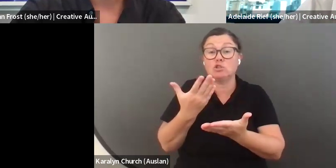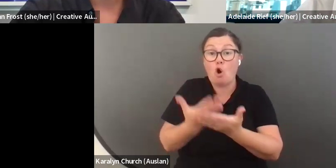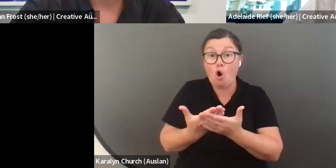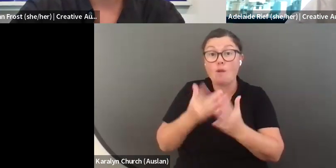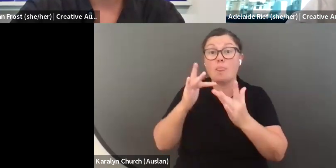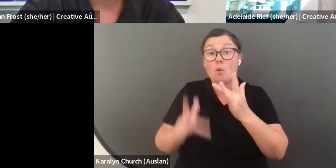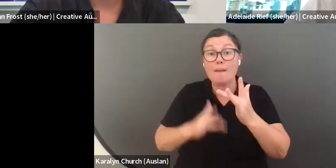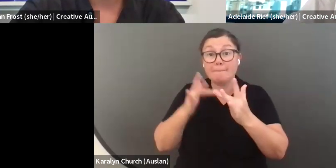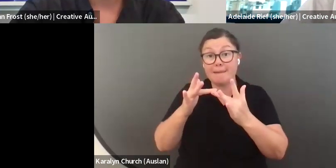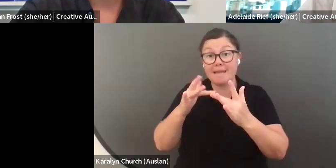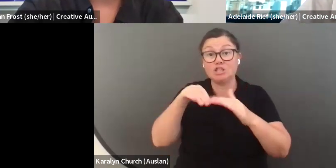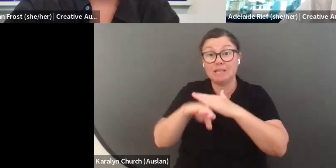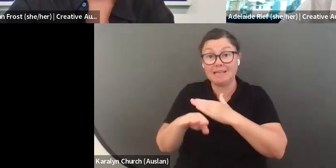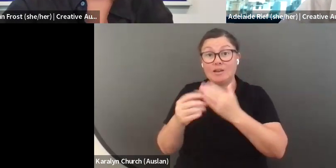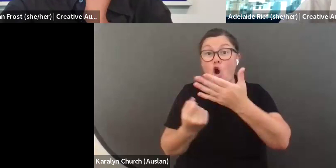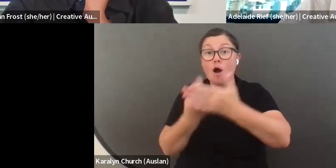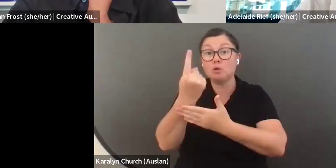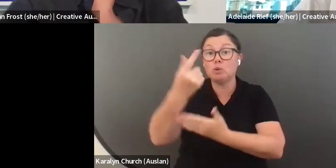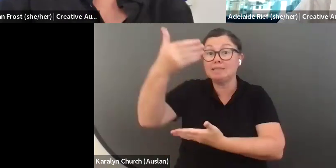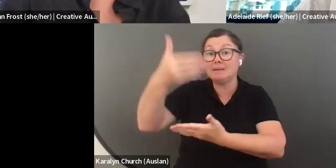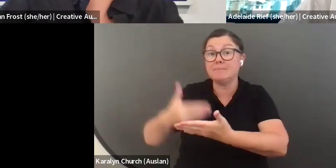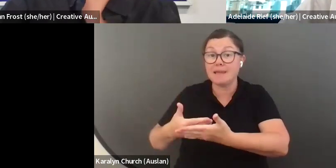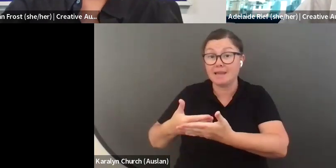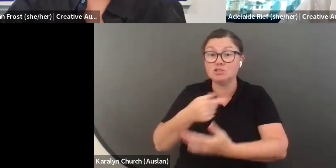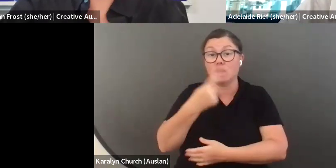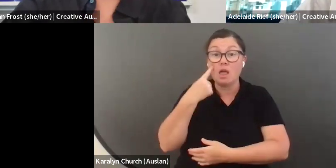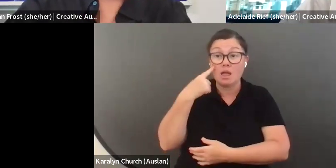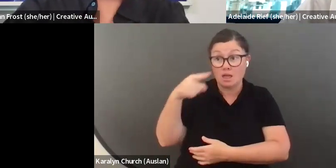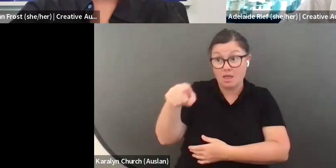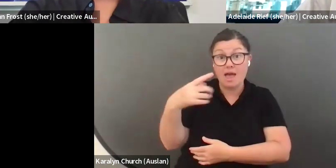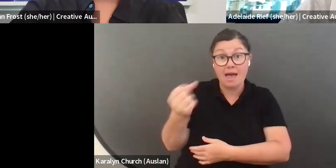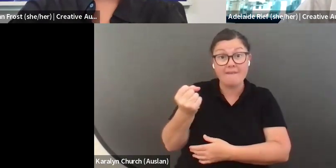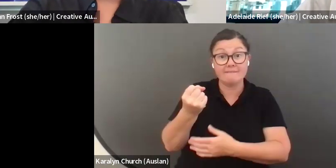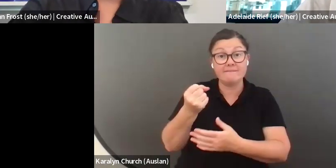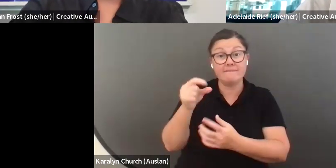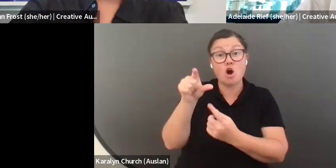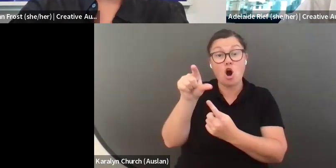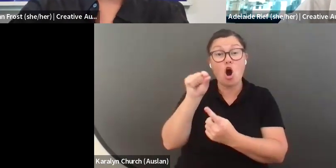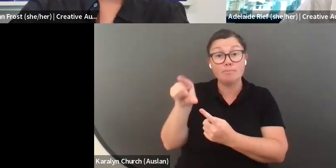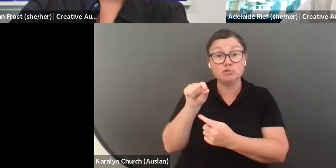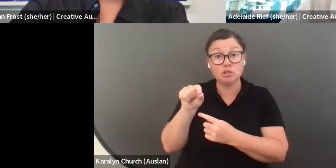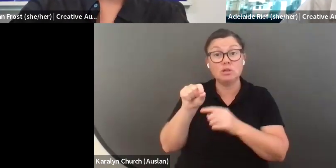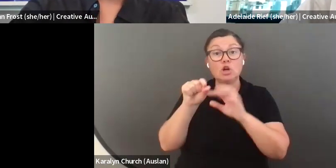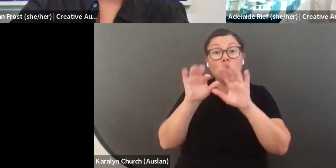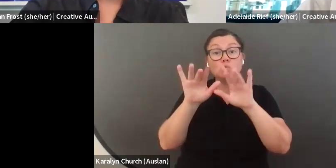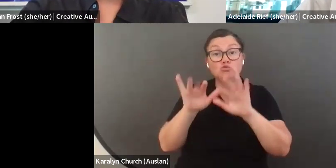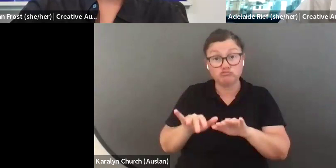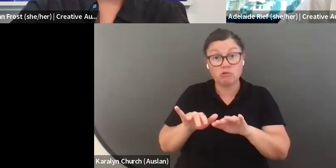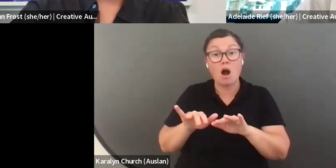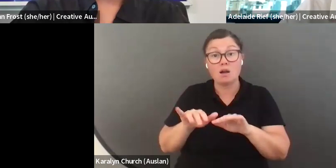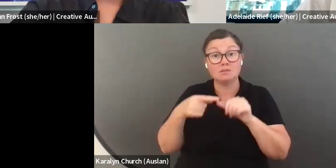Except to say that the very first question we ask you is: introduce yourself and tell us how you practice leadership. In the application form